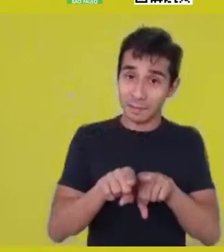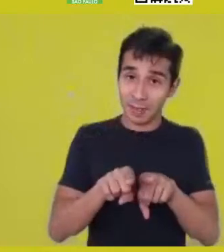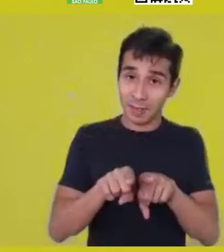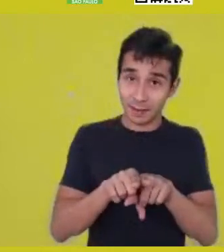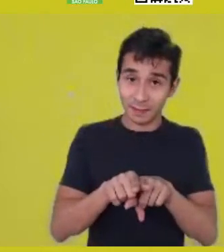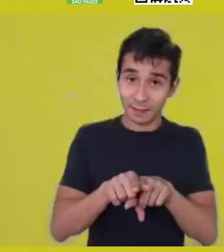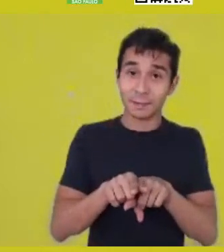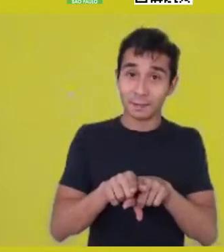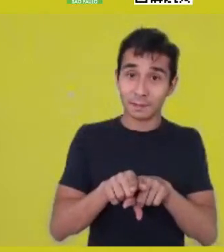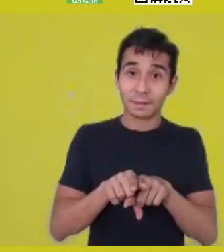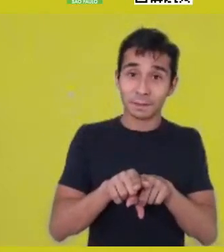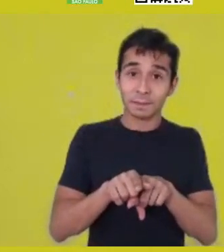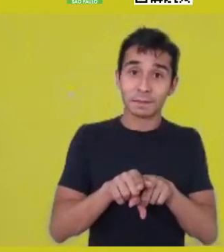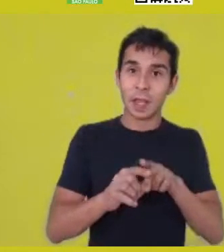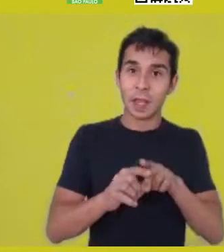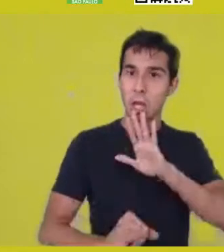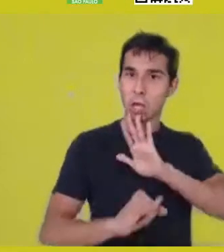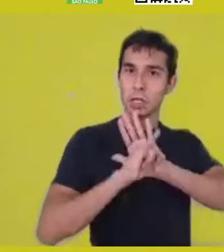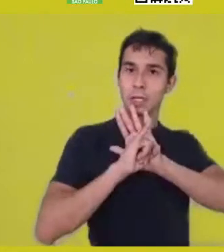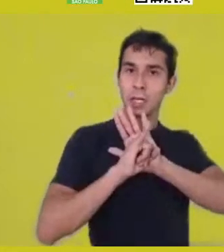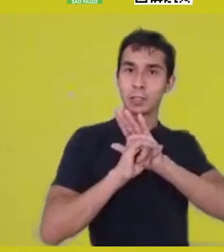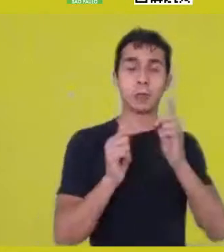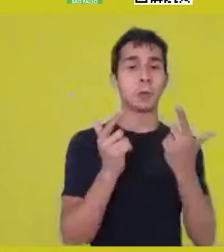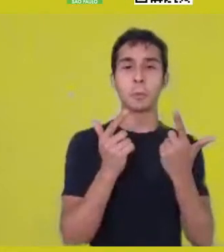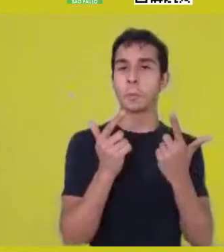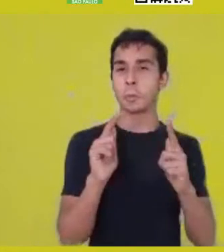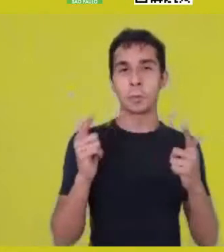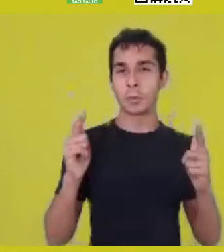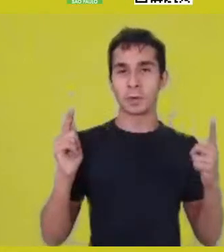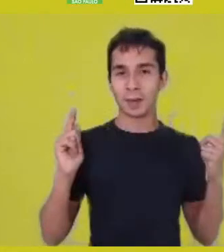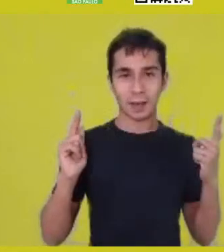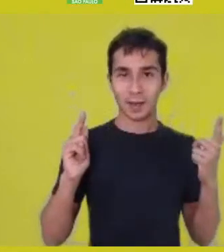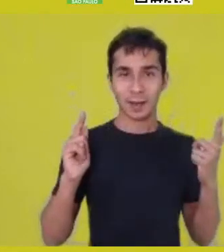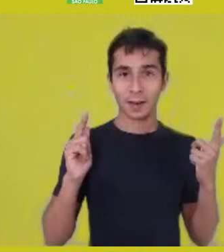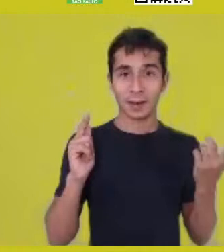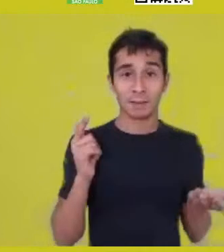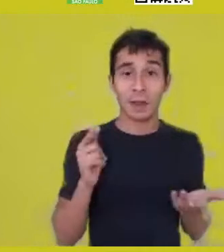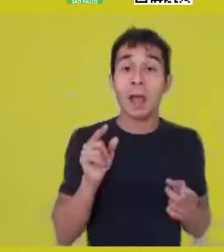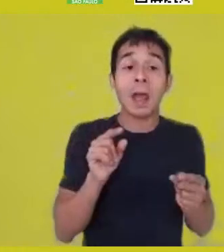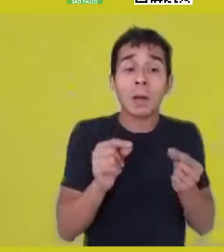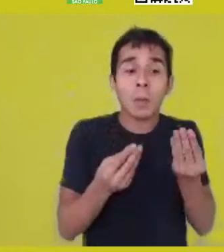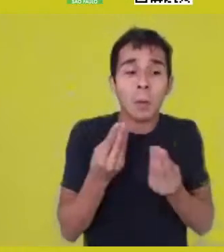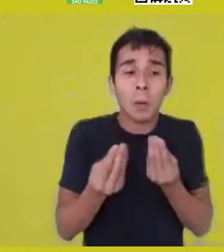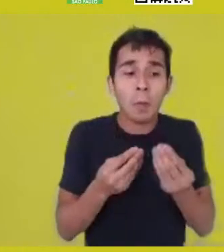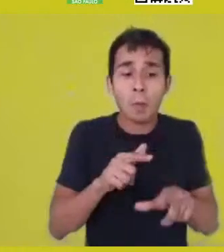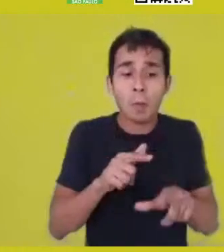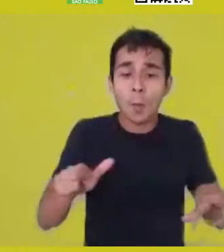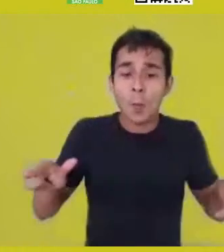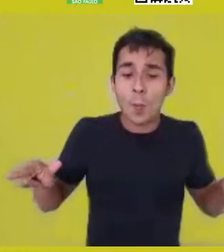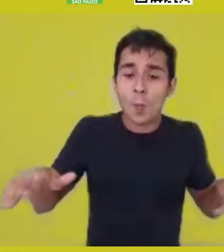“Same”, here, is the acknowledgment that we don’t know what that is; it is the same as itself.